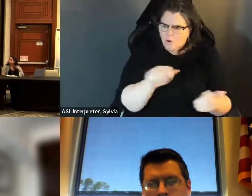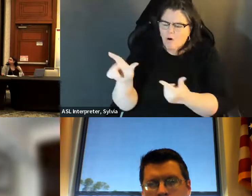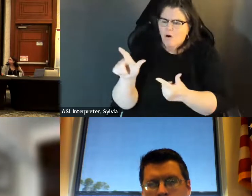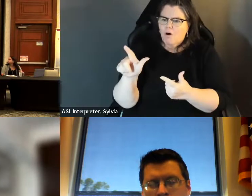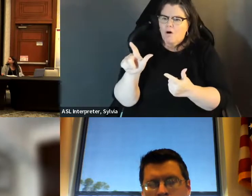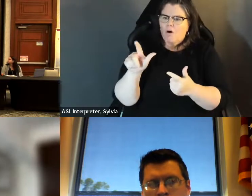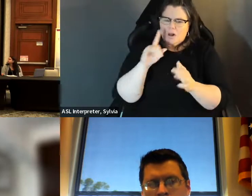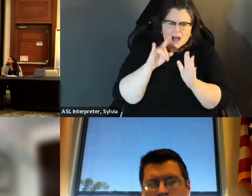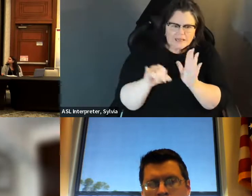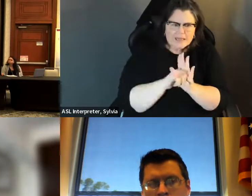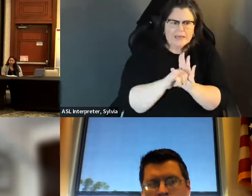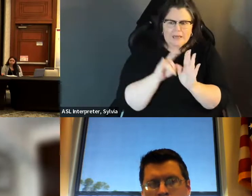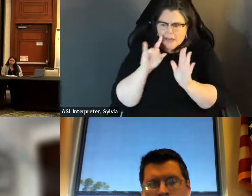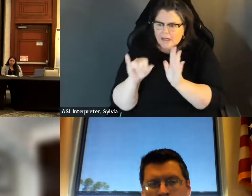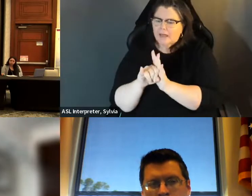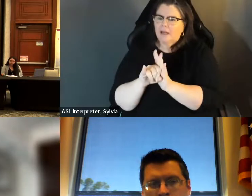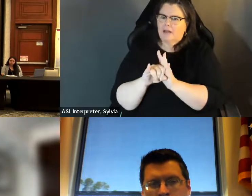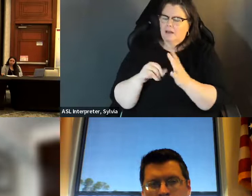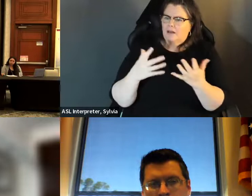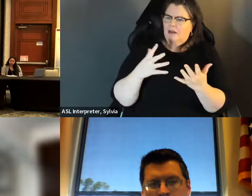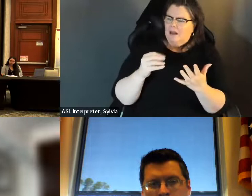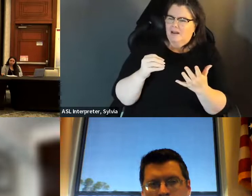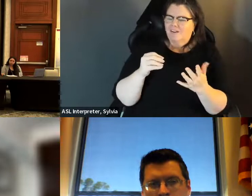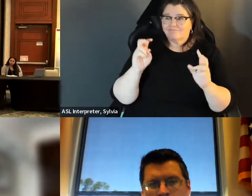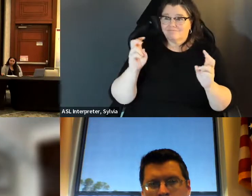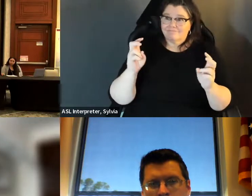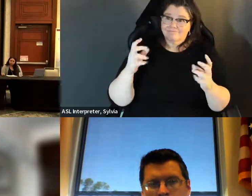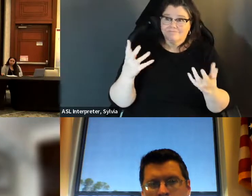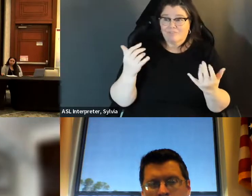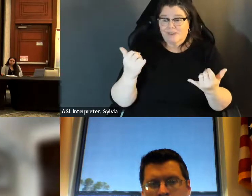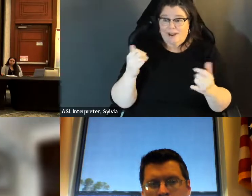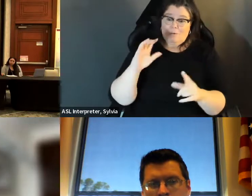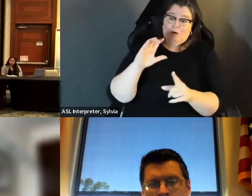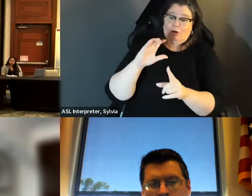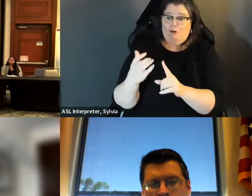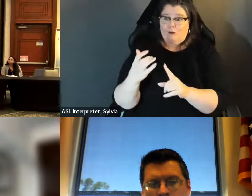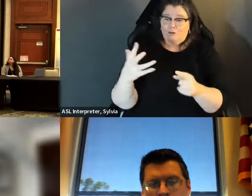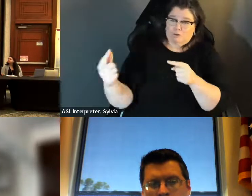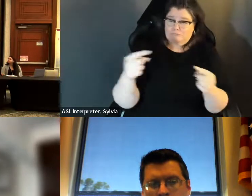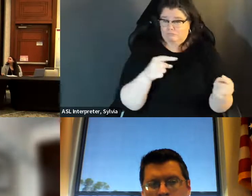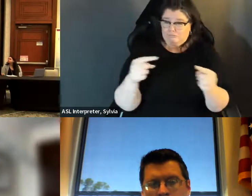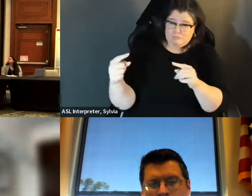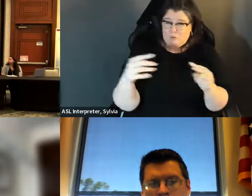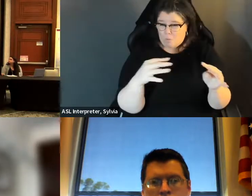intersectionality and all identities and how they will be impacted in these various, you know, culture wars and